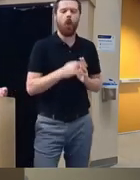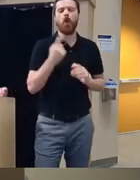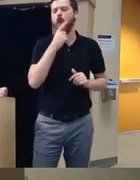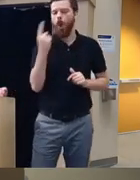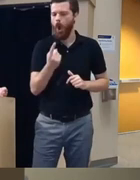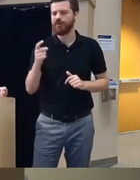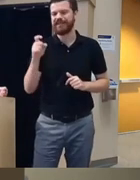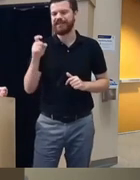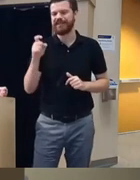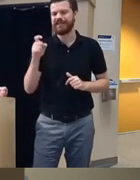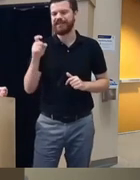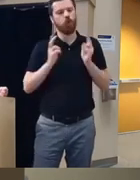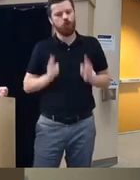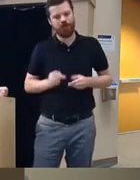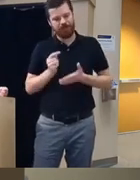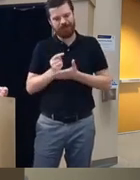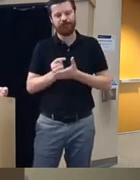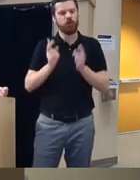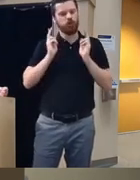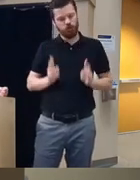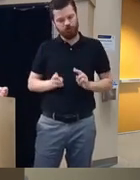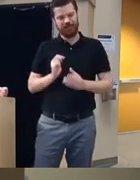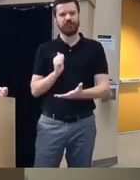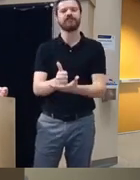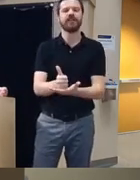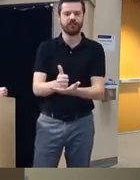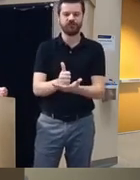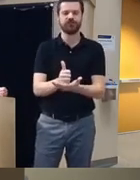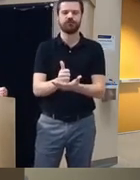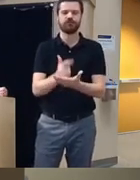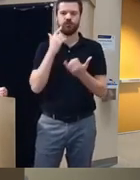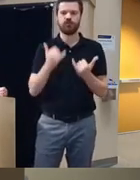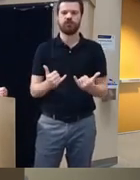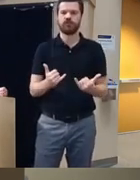human therapist or human intervention now at least for now you had the followup question